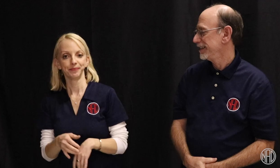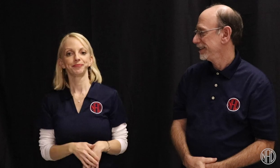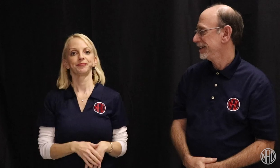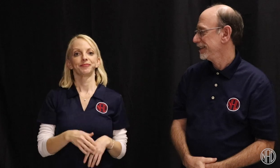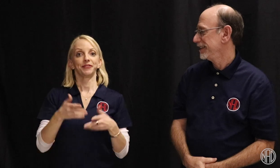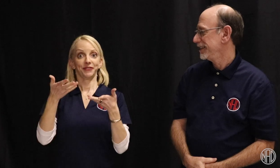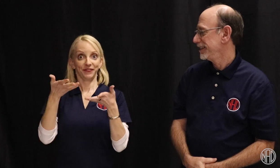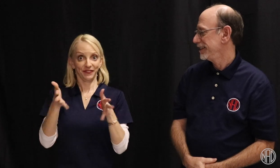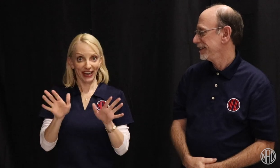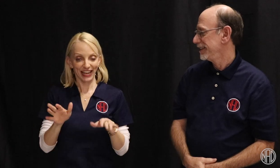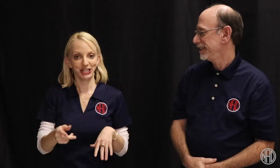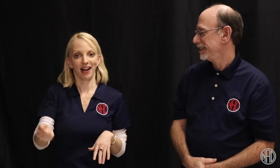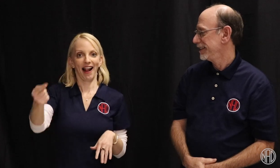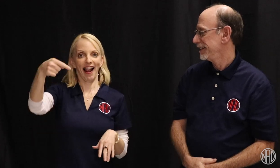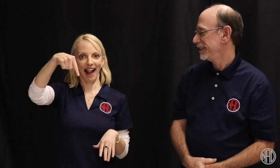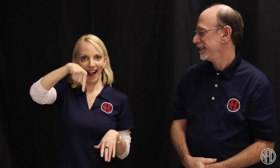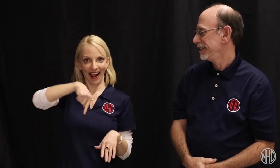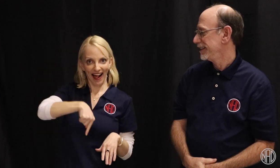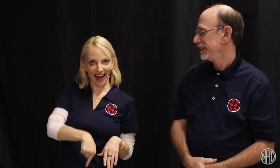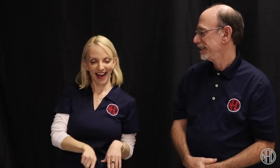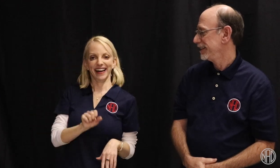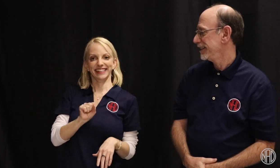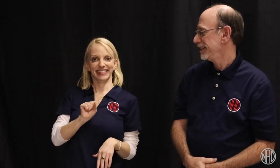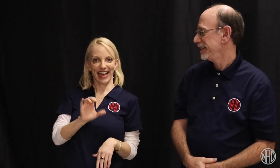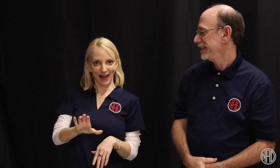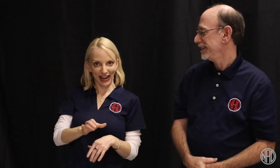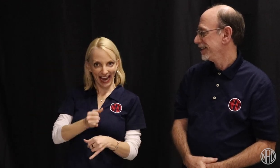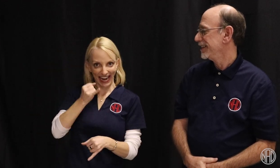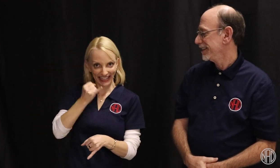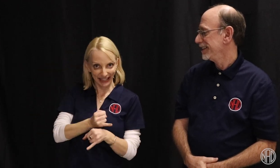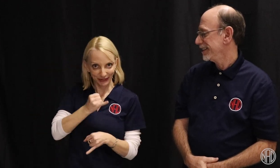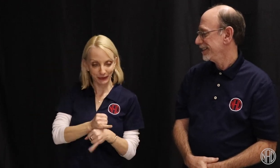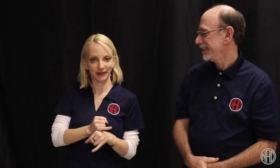After that, all of us had the opportunity to visit the South Carolina School for the Deaf and Blind,